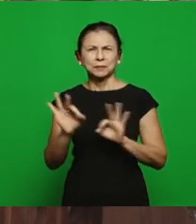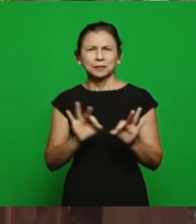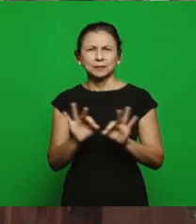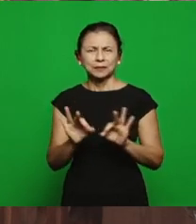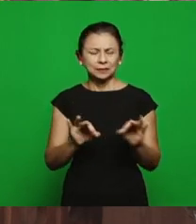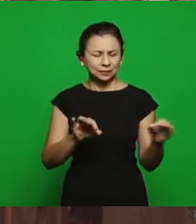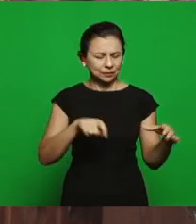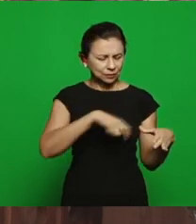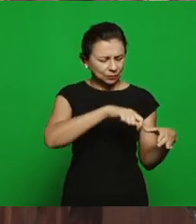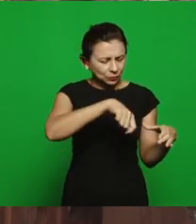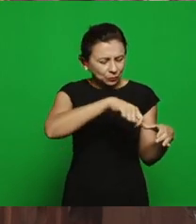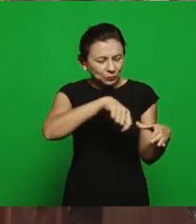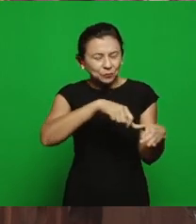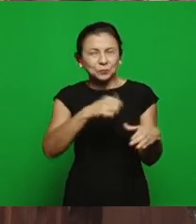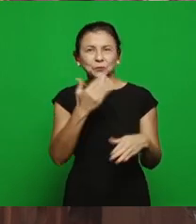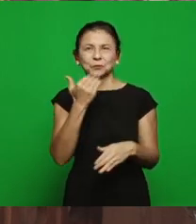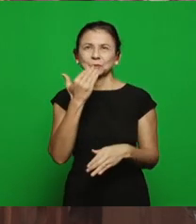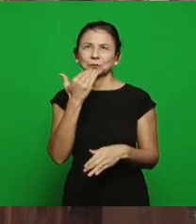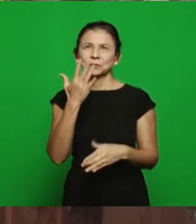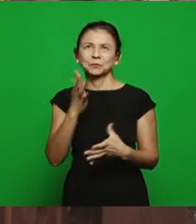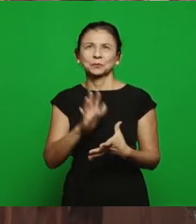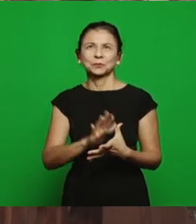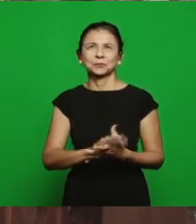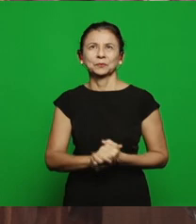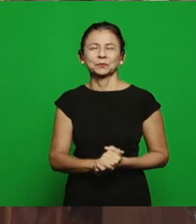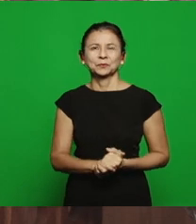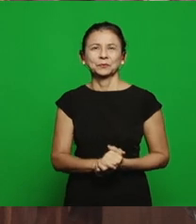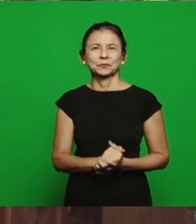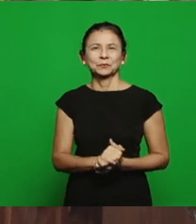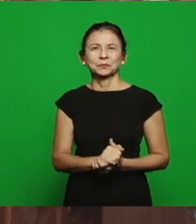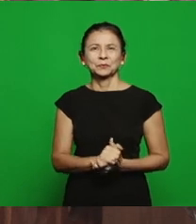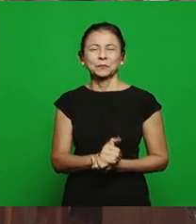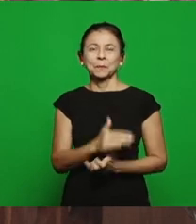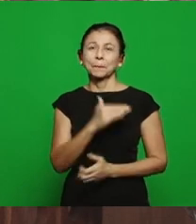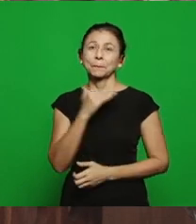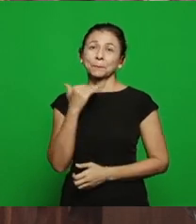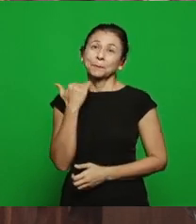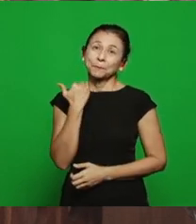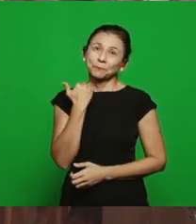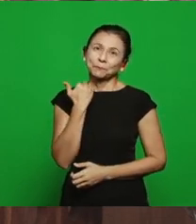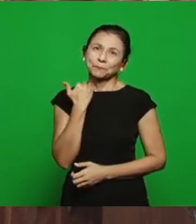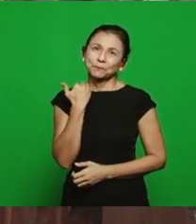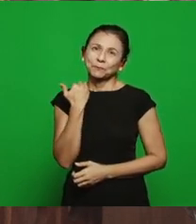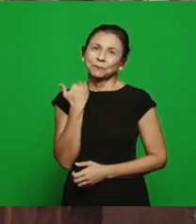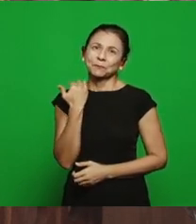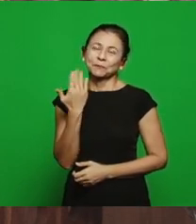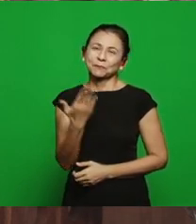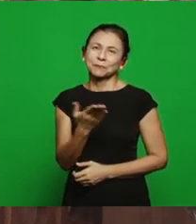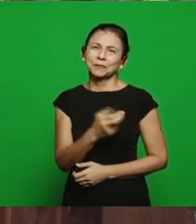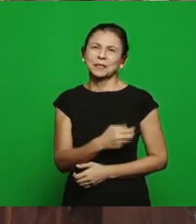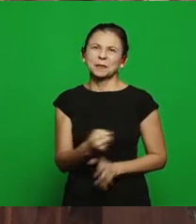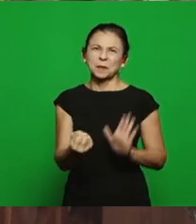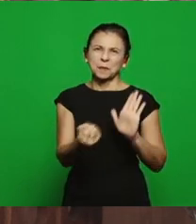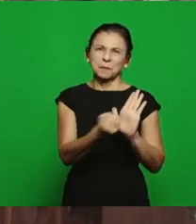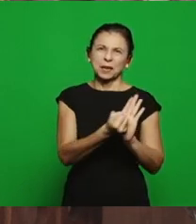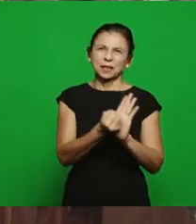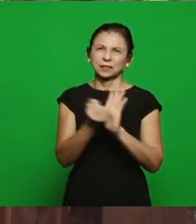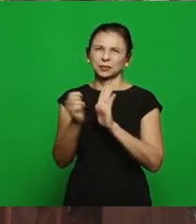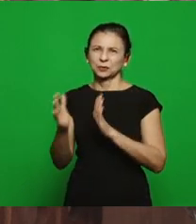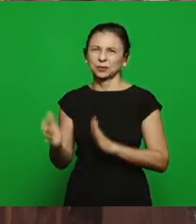there she is, she went to the Lord leaving a mark of fidelity and love, here she is